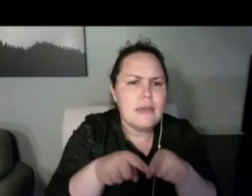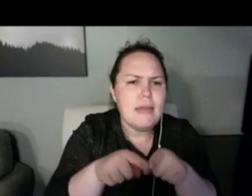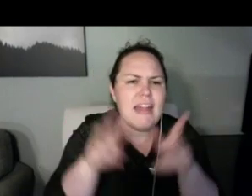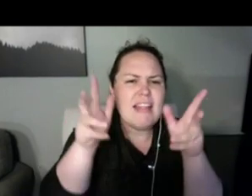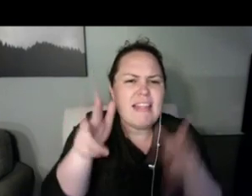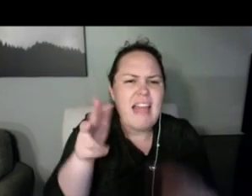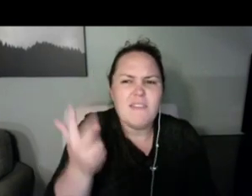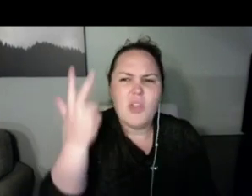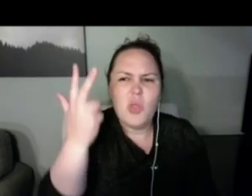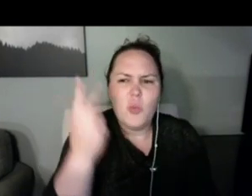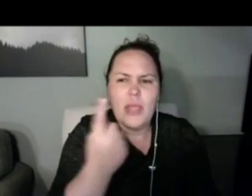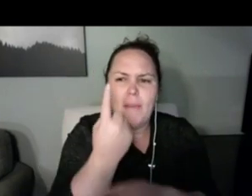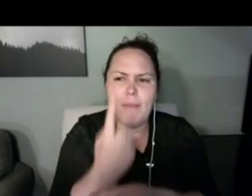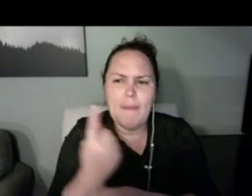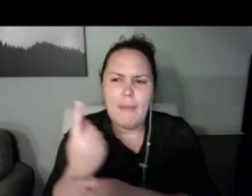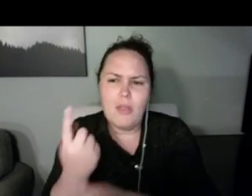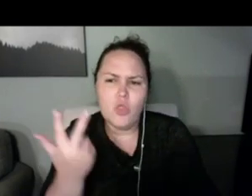raining outside. And I told everybody or my person who was